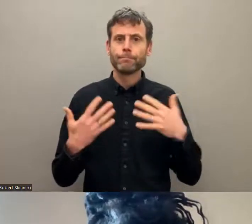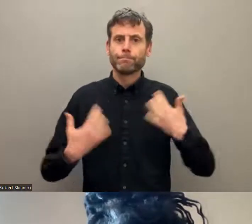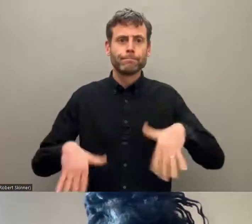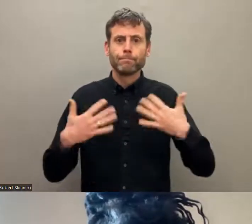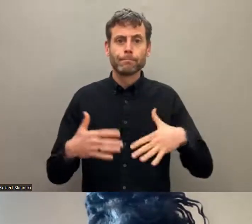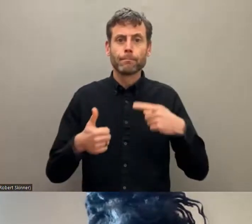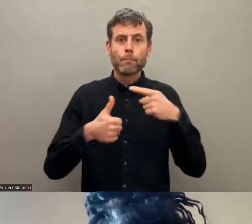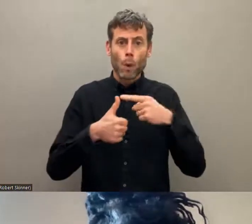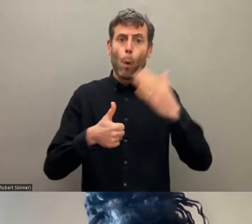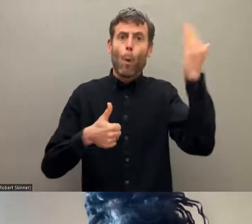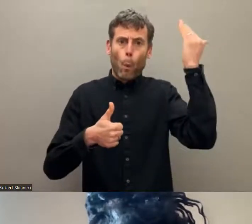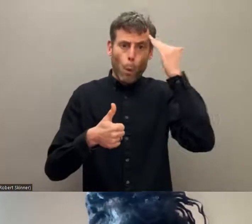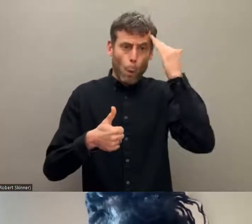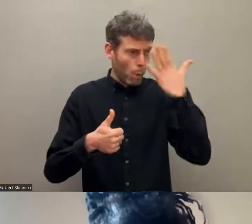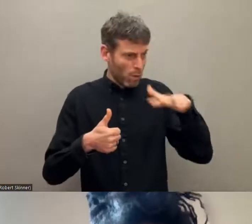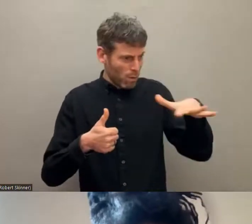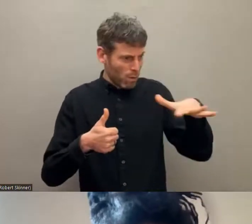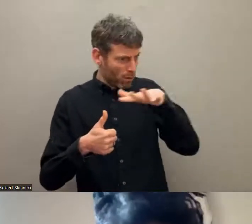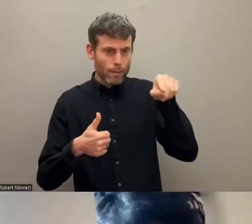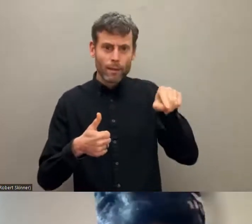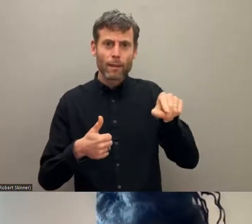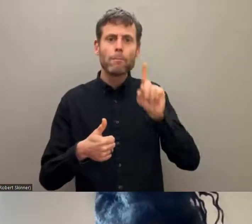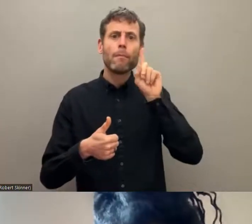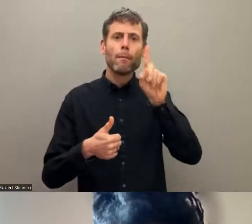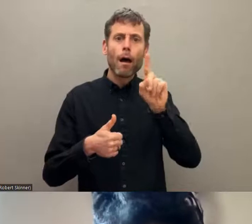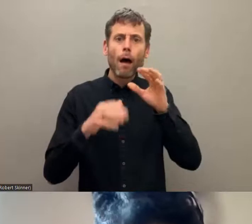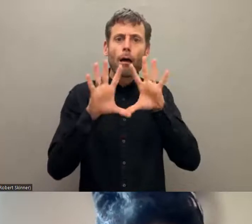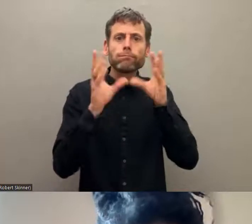what's happening to us, and we do